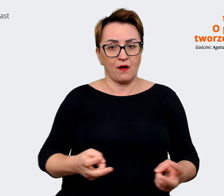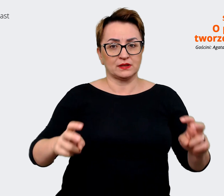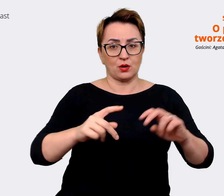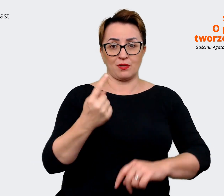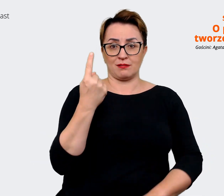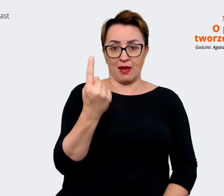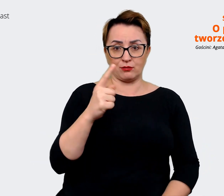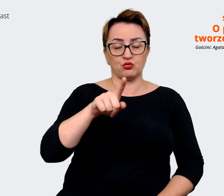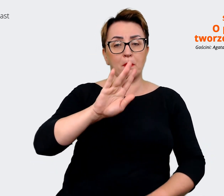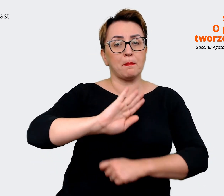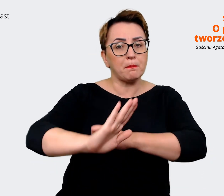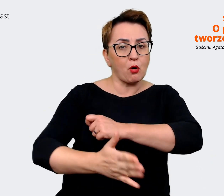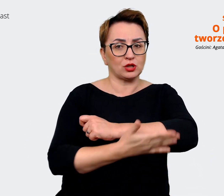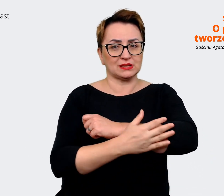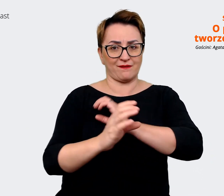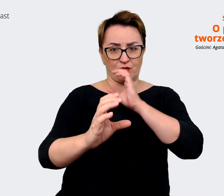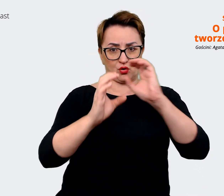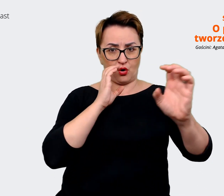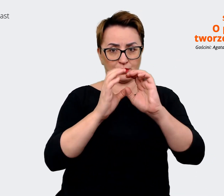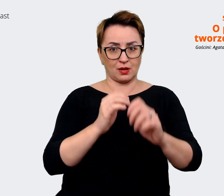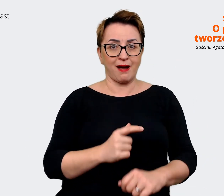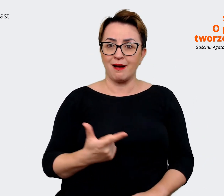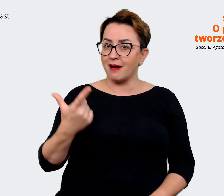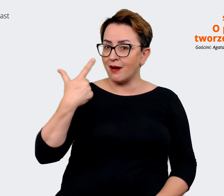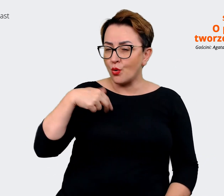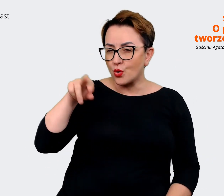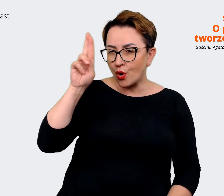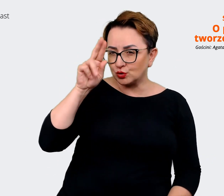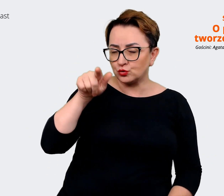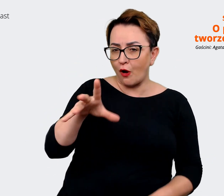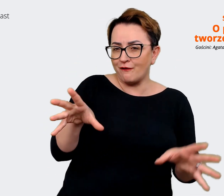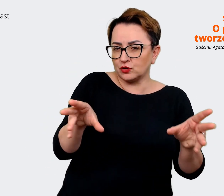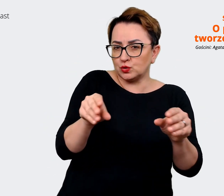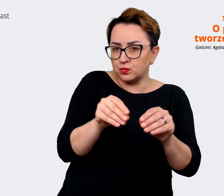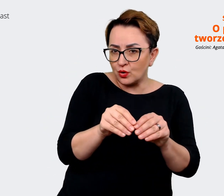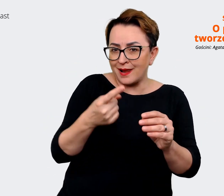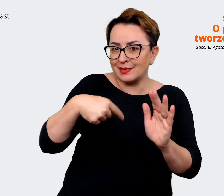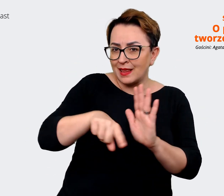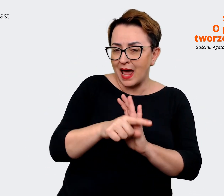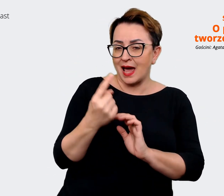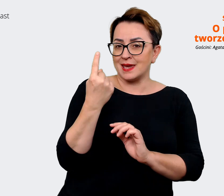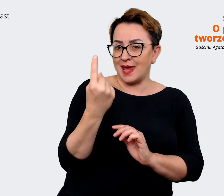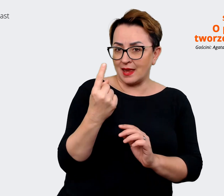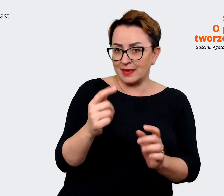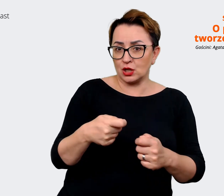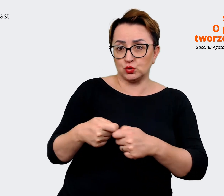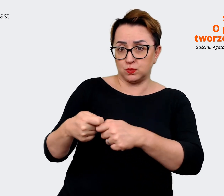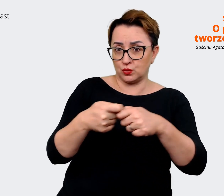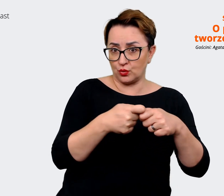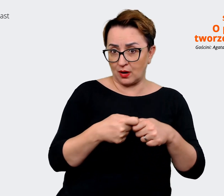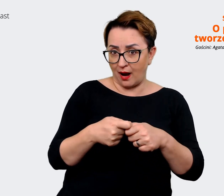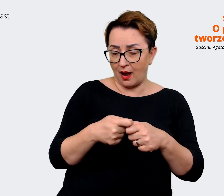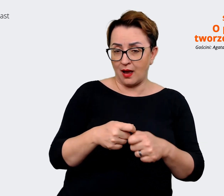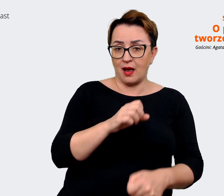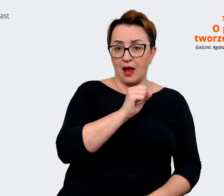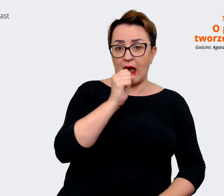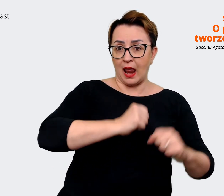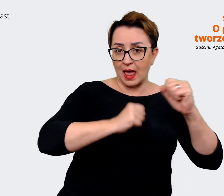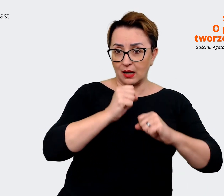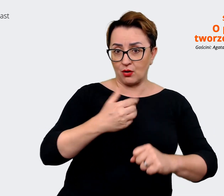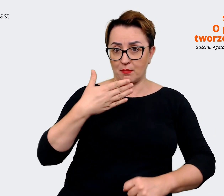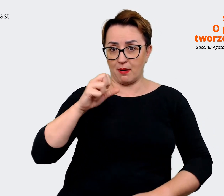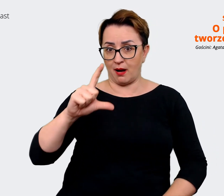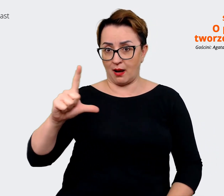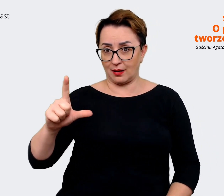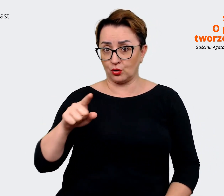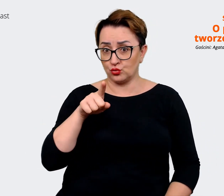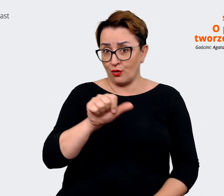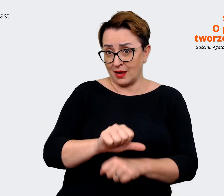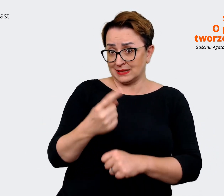I understand, so something that will be common for the Allegro and Mall companies as a whole. Let's treat ourselves as one company, in reality, of course.